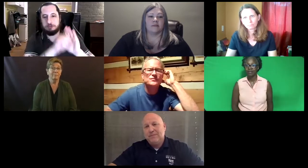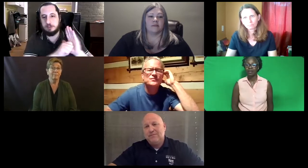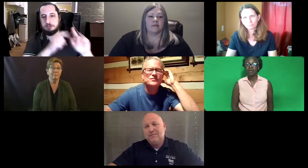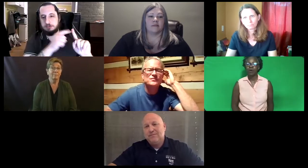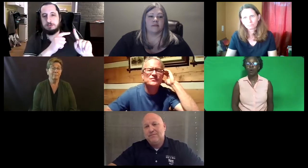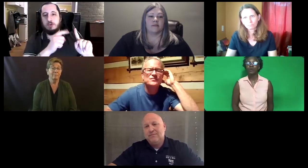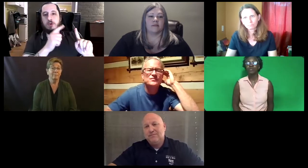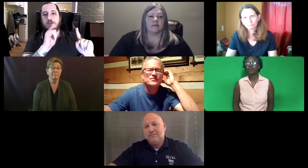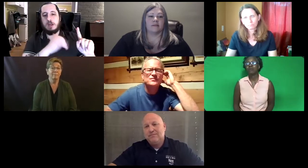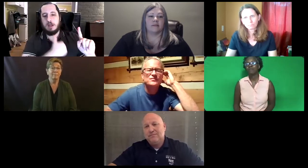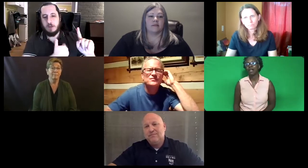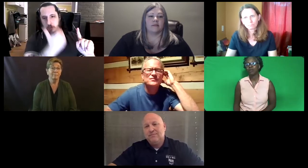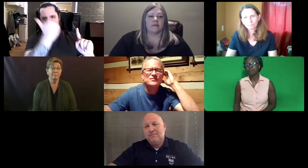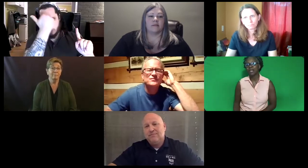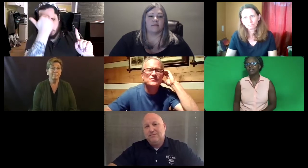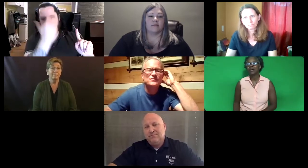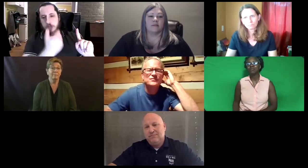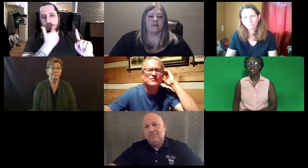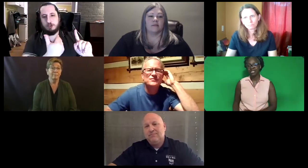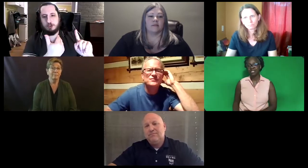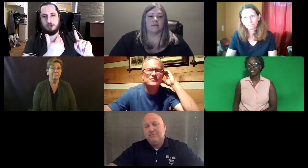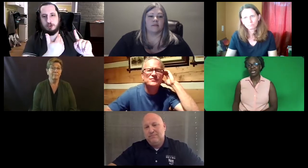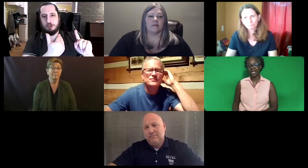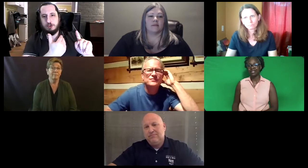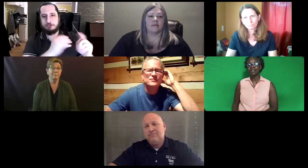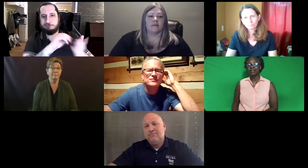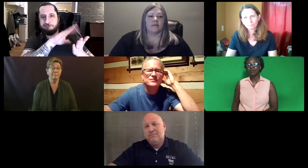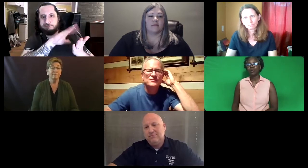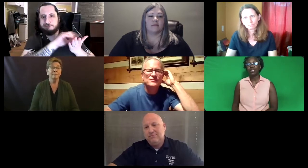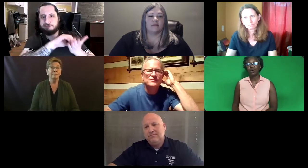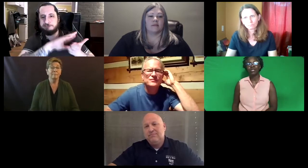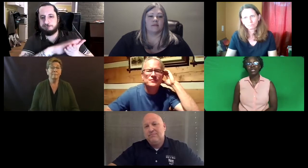Or do they want to follow the path that other states have taken where they know that they